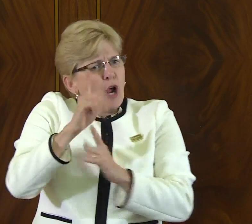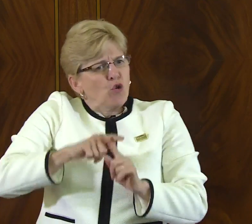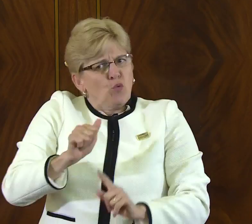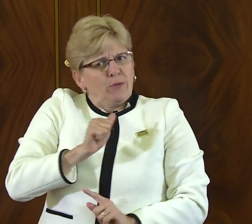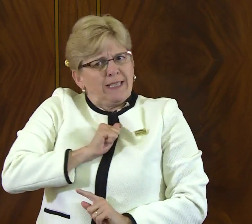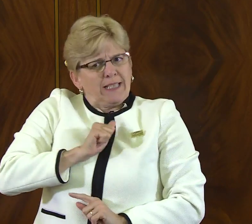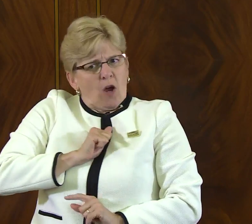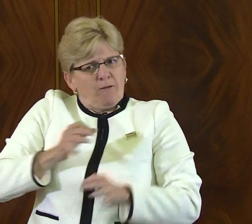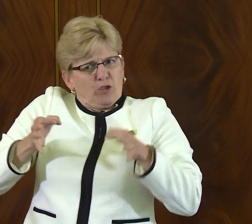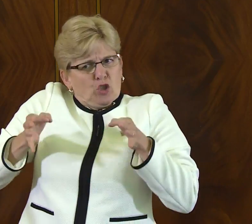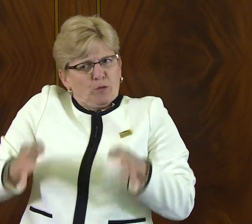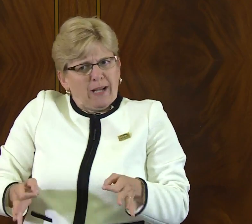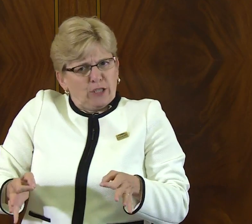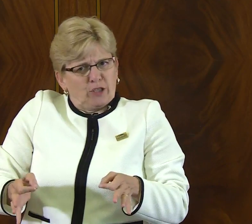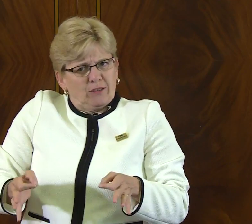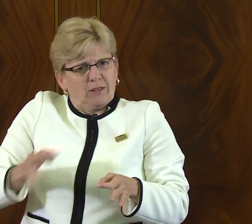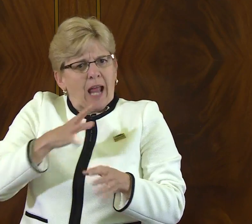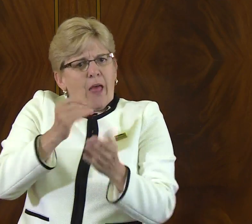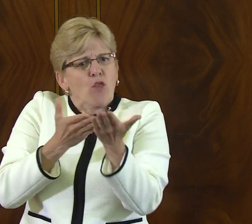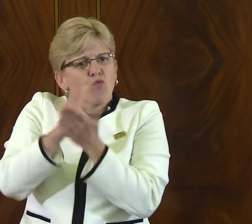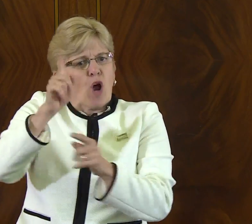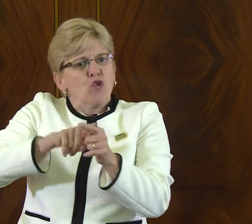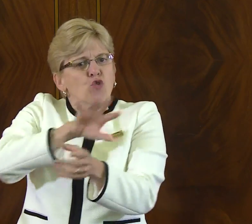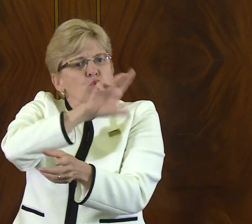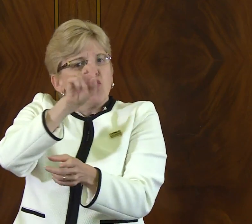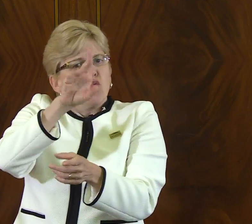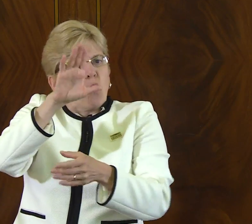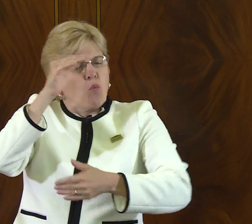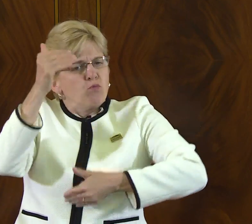to be able to express its right to self determination and the rights